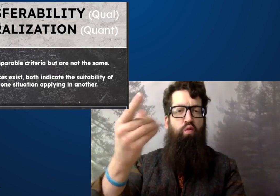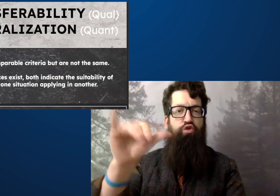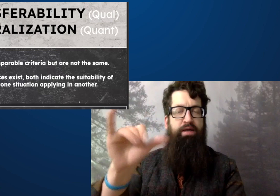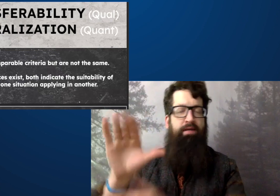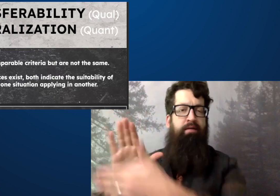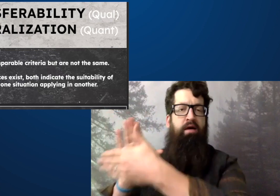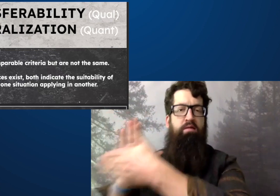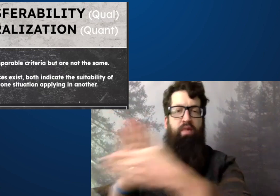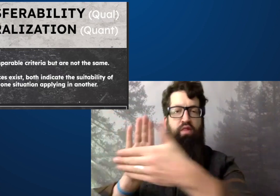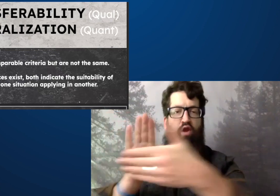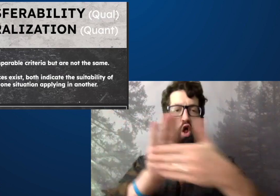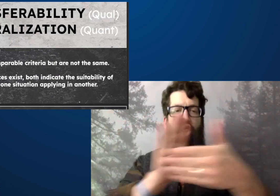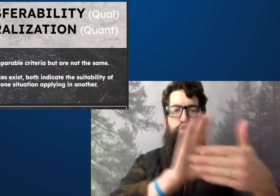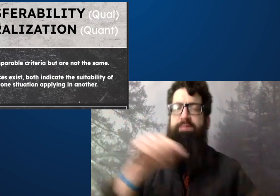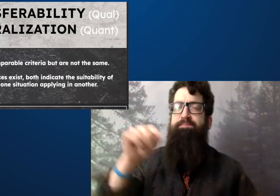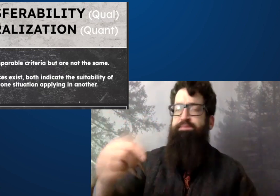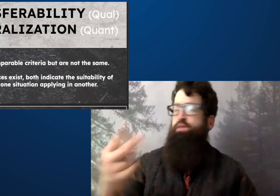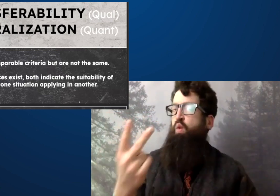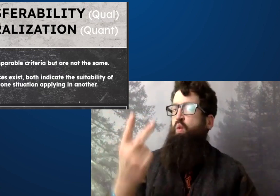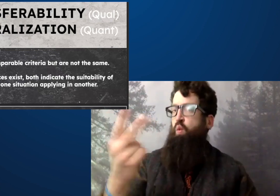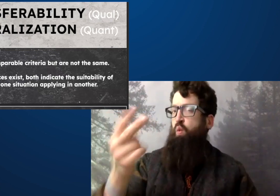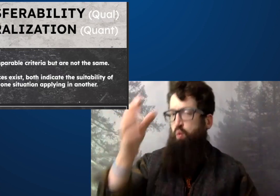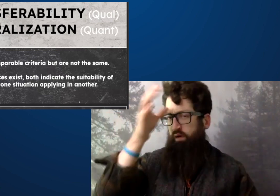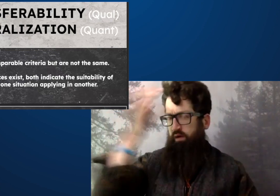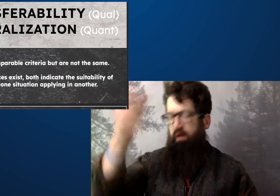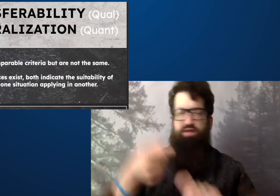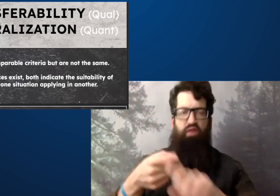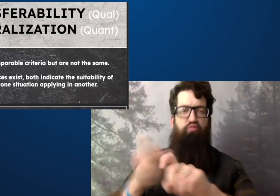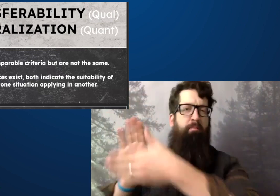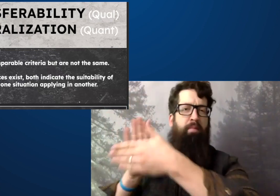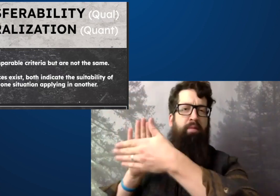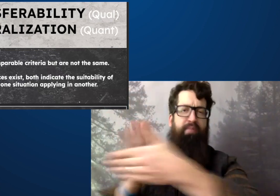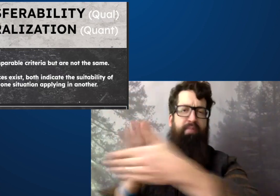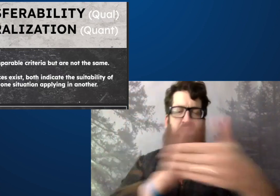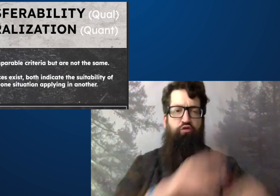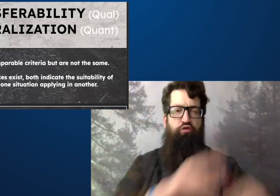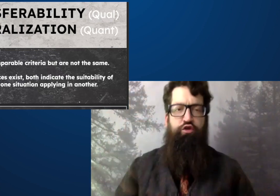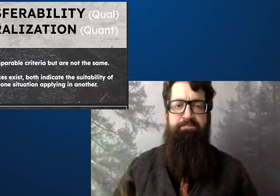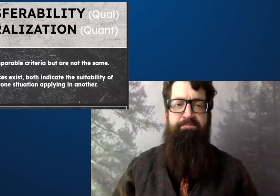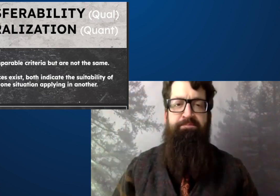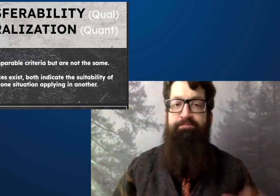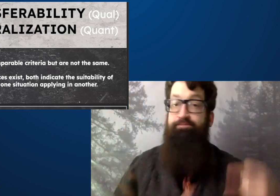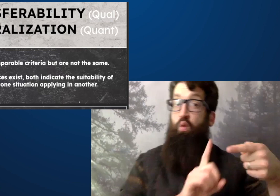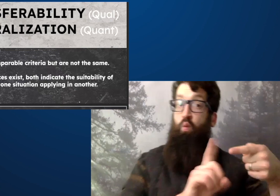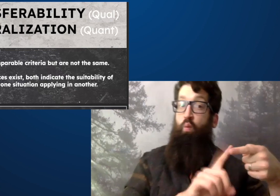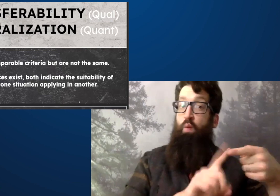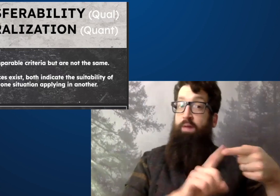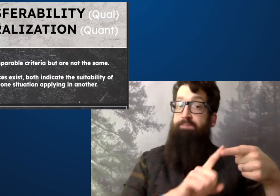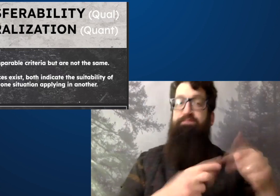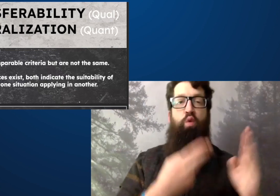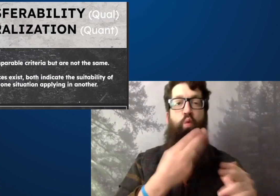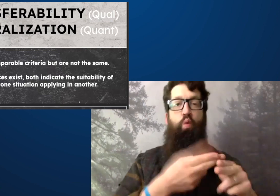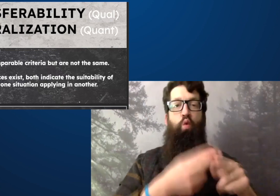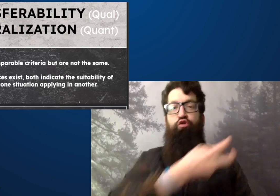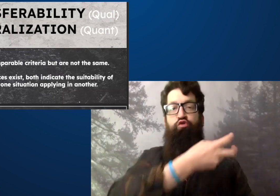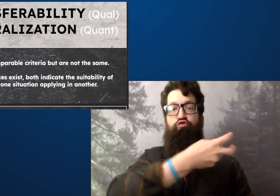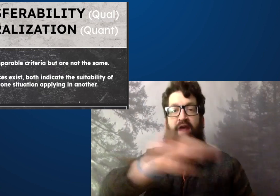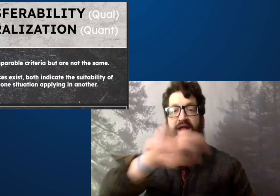I was speaking about ideas of methodologies and there are two concepts in methodologies.